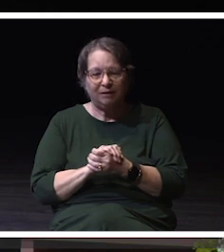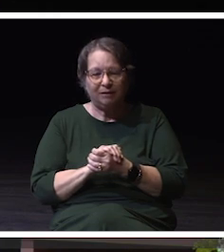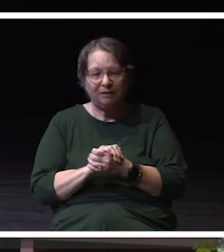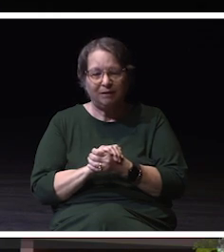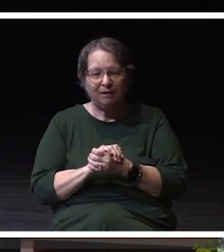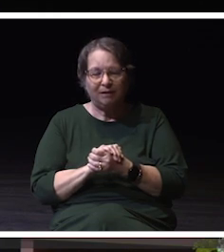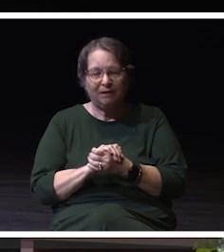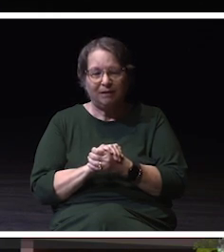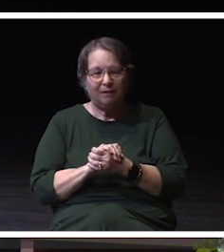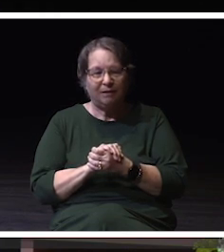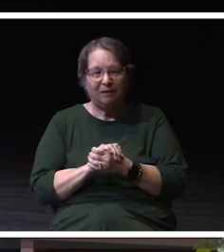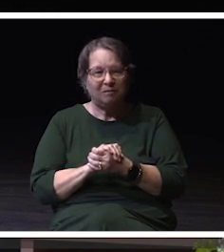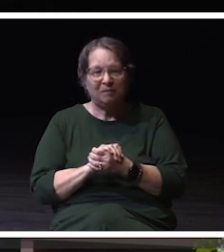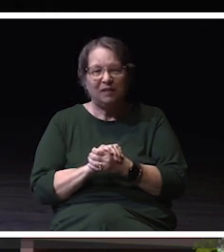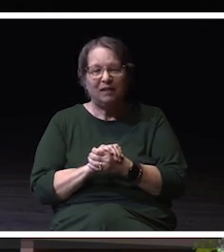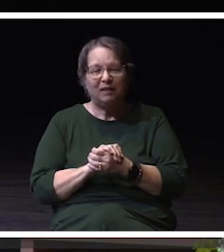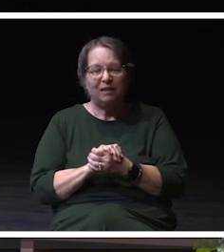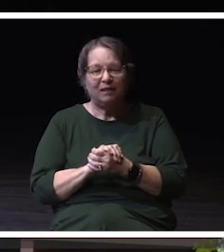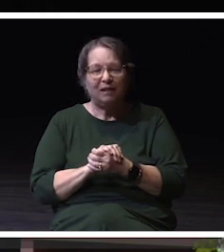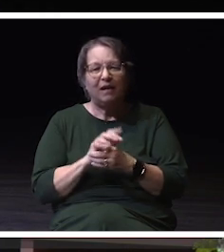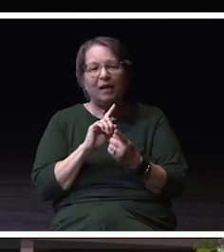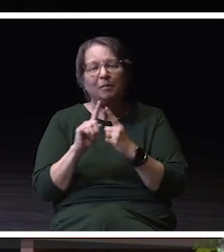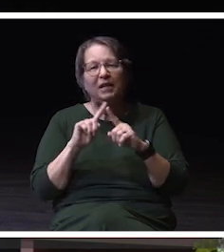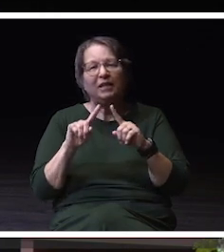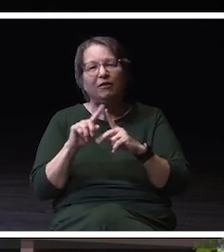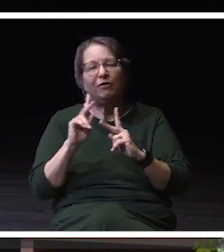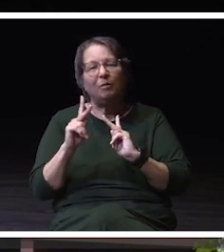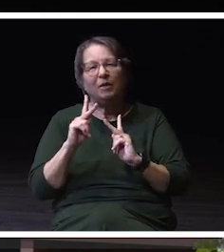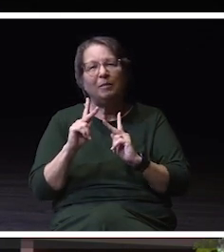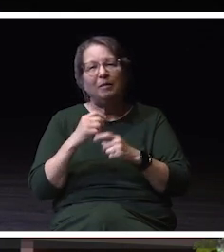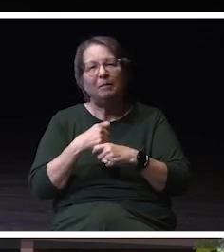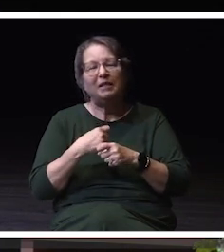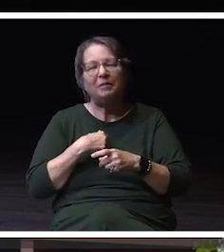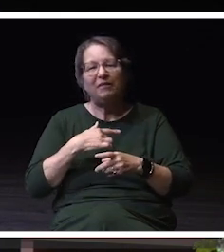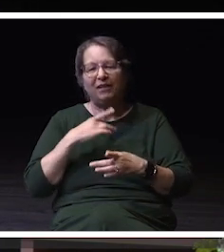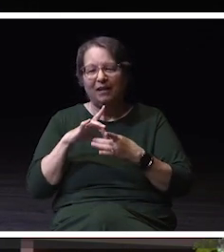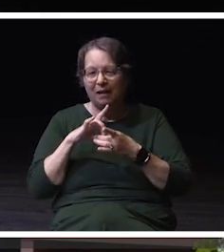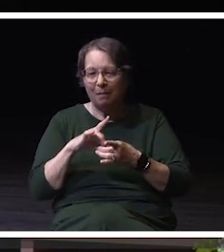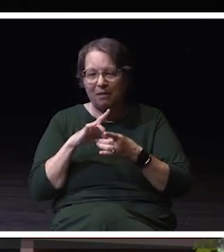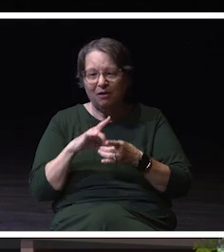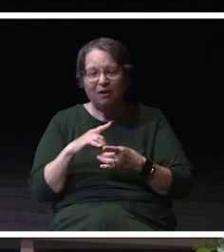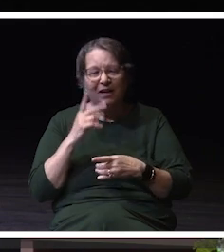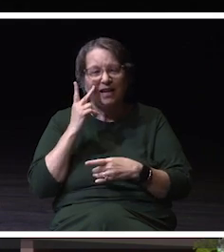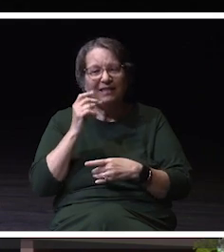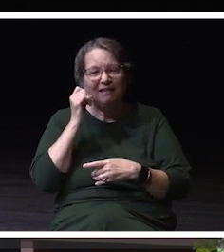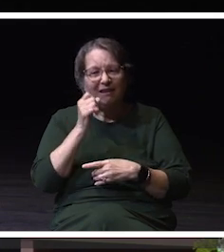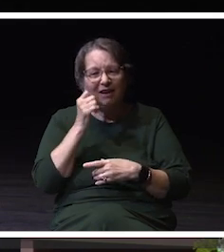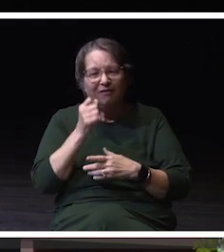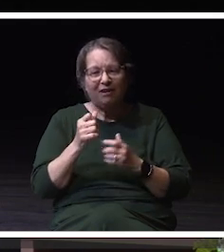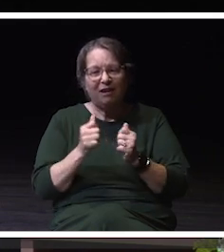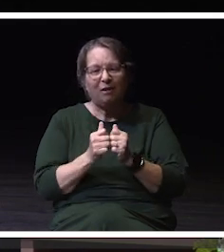And meeting all these people makes me feel like I belong here. And I see that every day with all the students and people I meet.